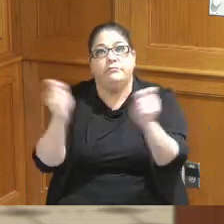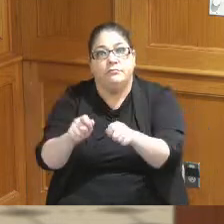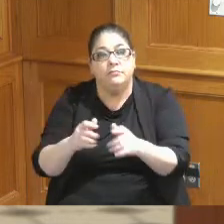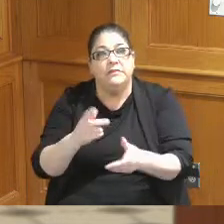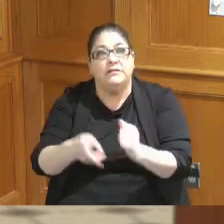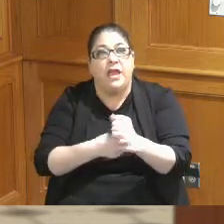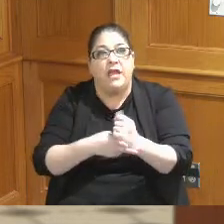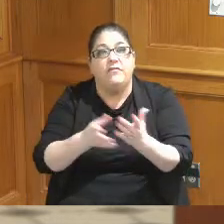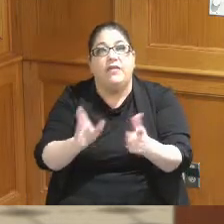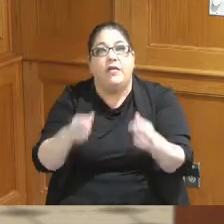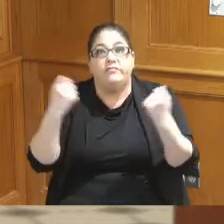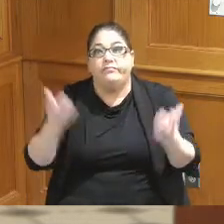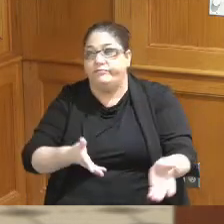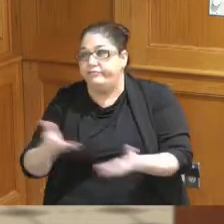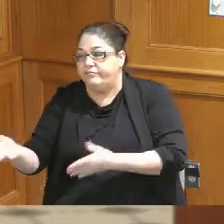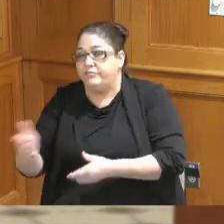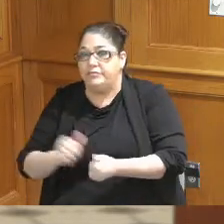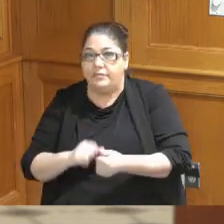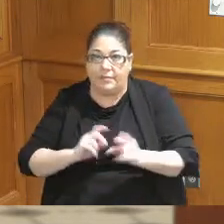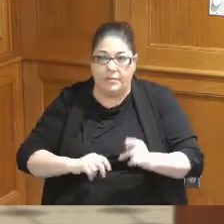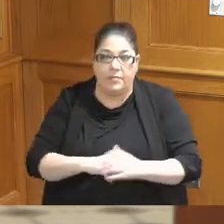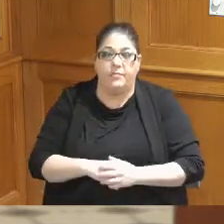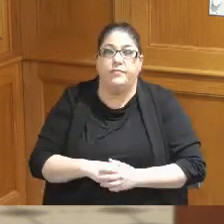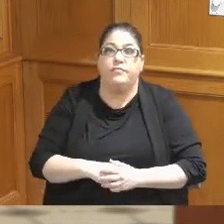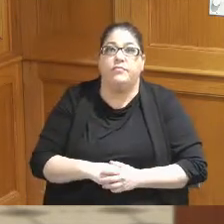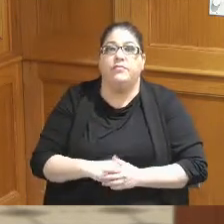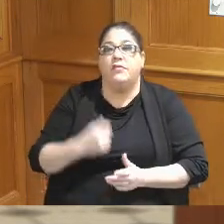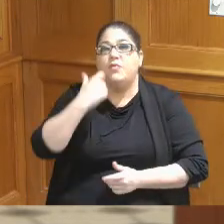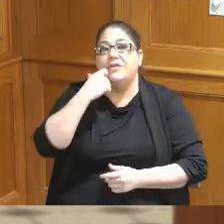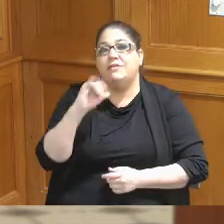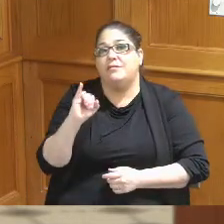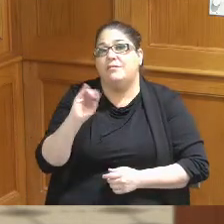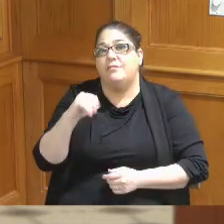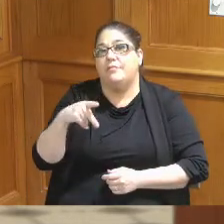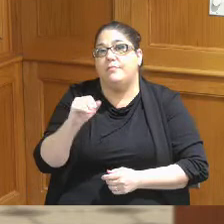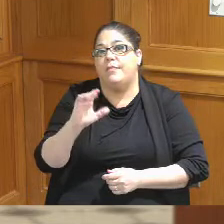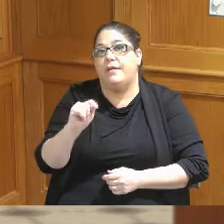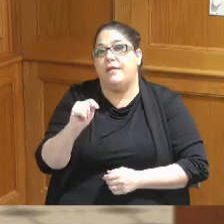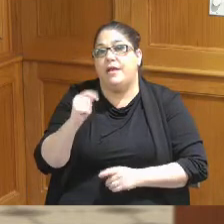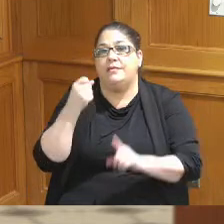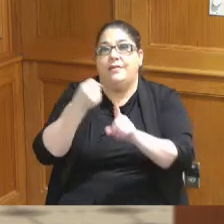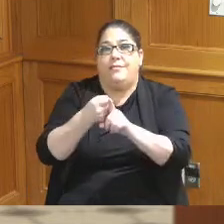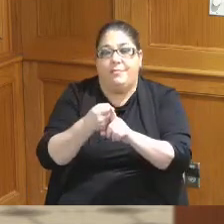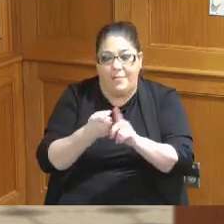we recently did our impact Grant which is what I was here for a few for a few weeks ago and that